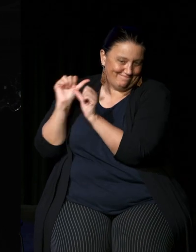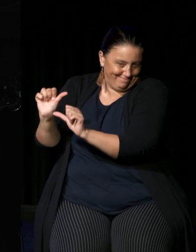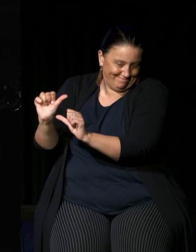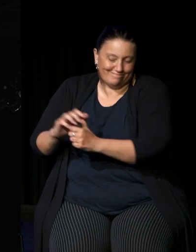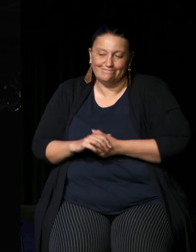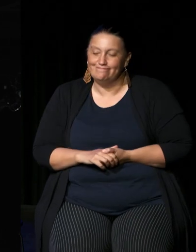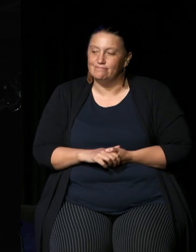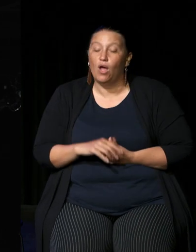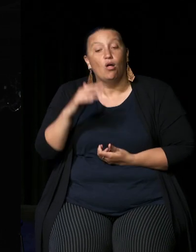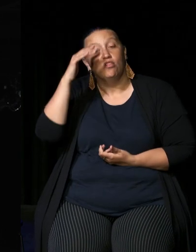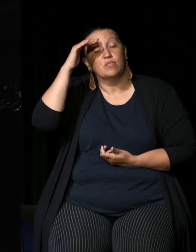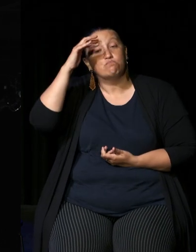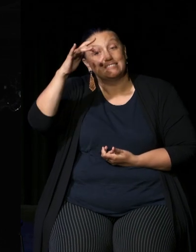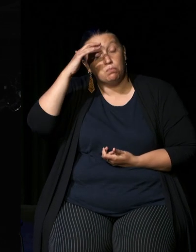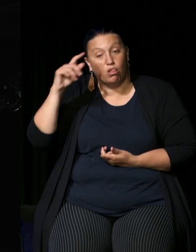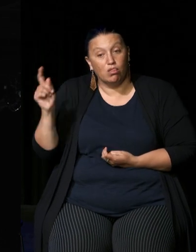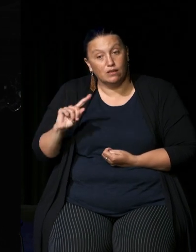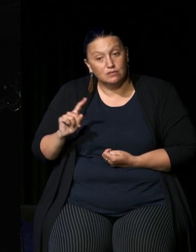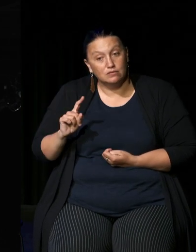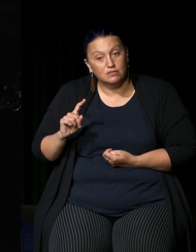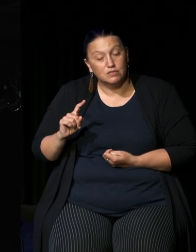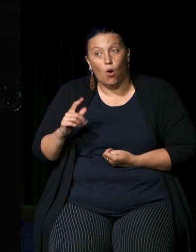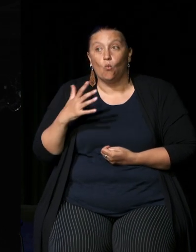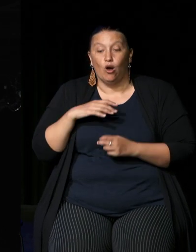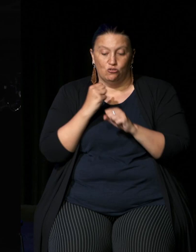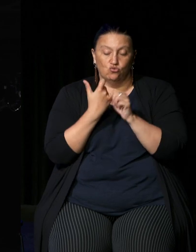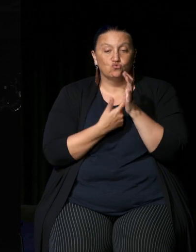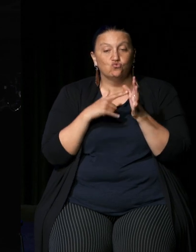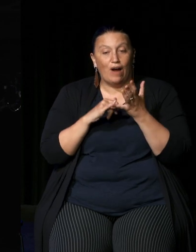the principles that this has been designed on is Grassroots indigenous people from